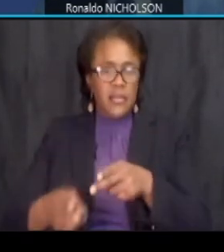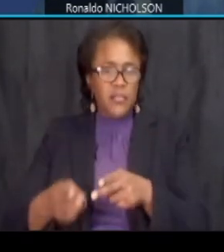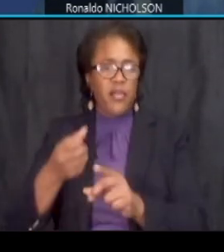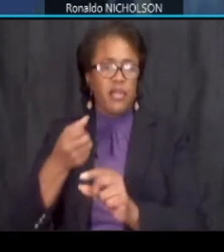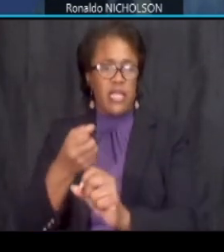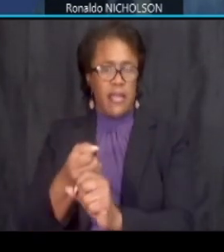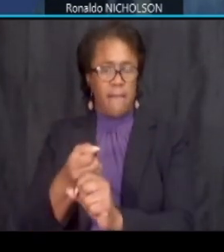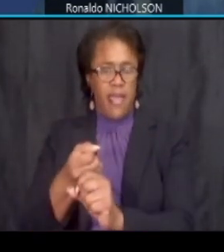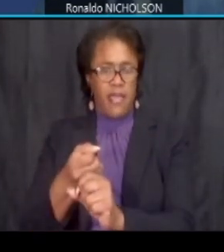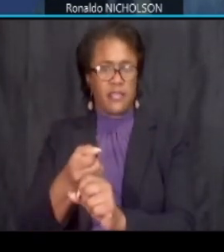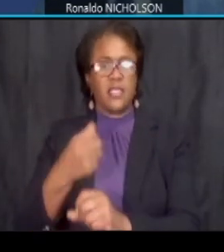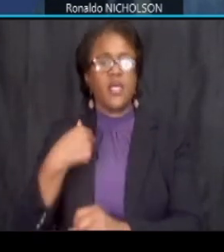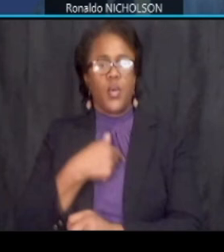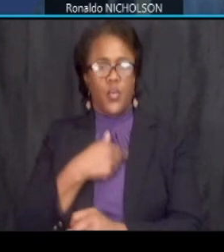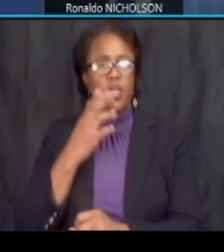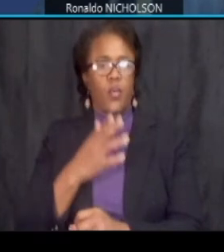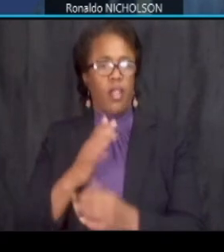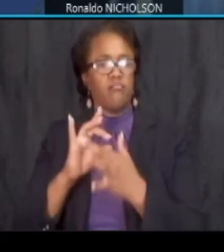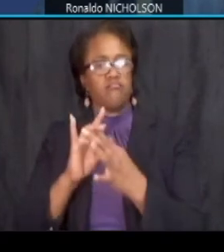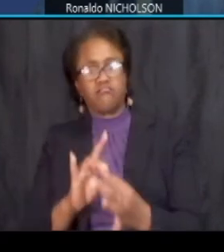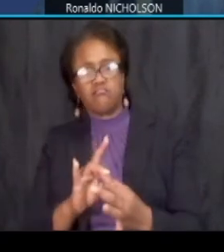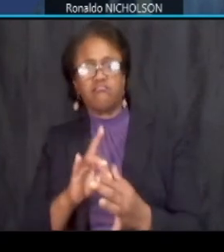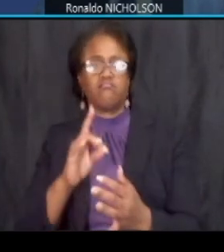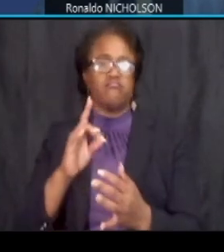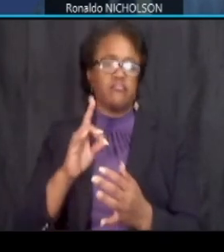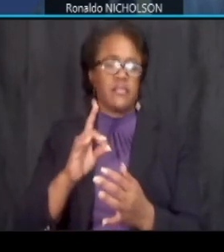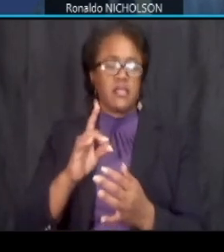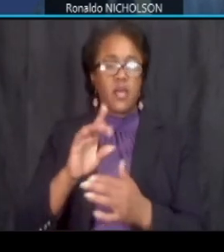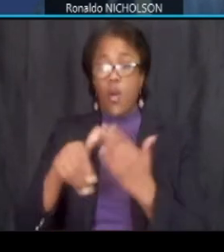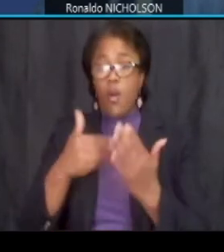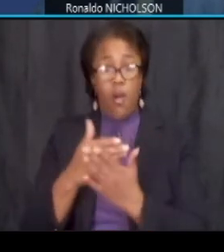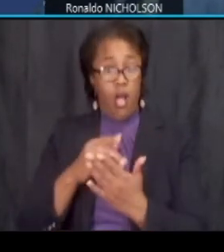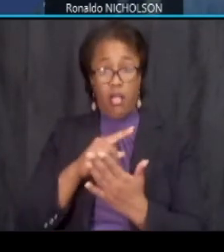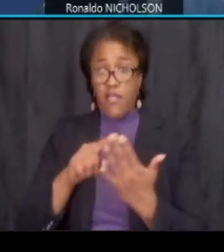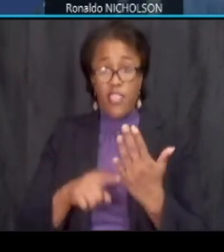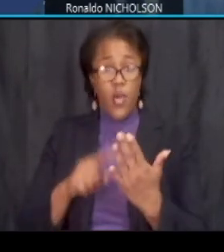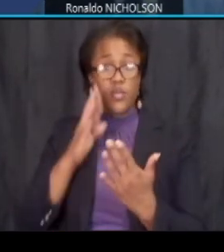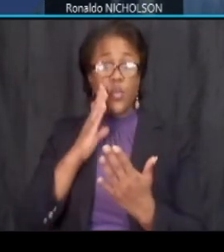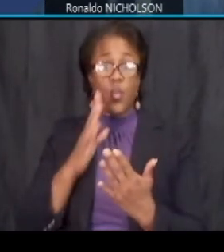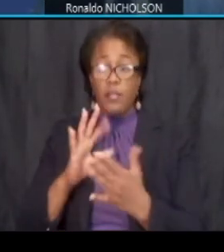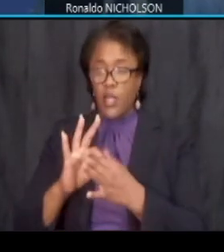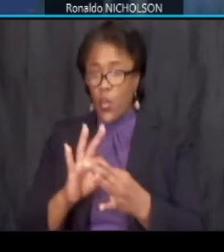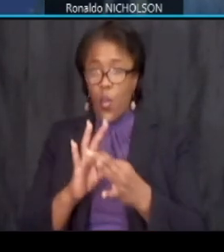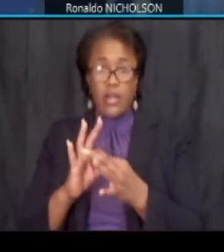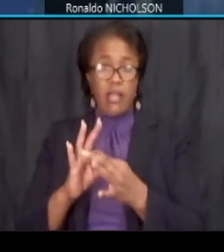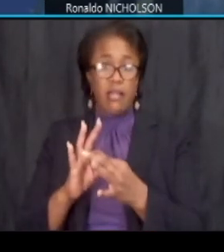tie on and then under that circumstance all of those will be coordinated and worked out with